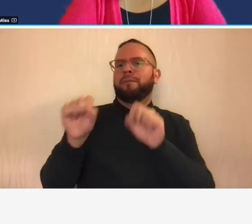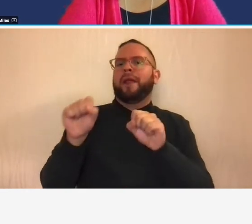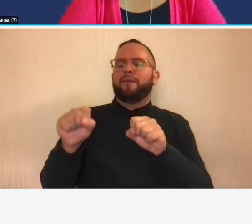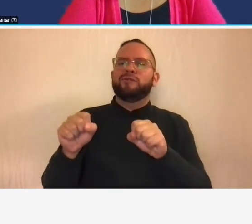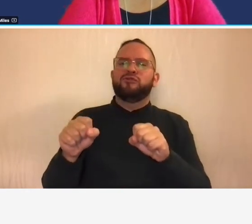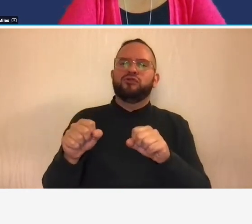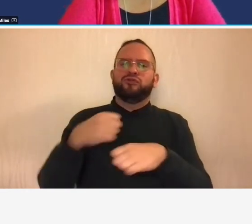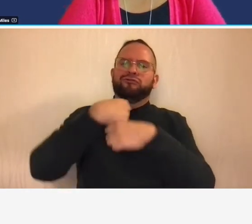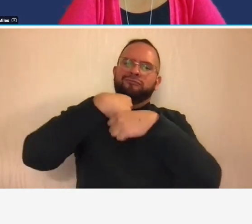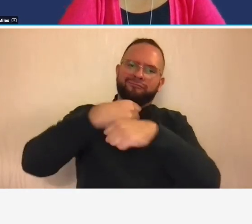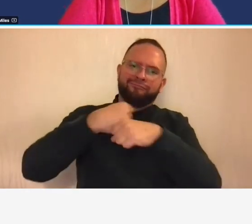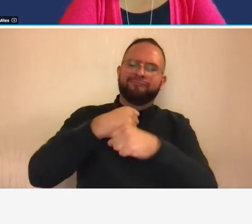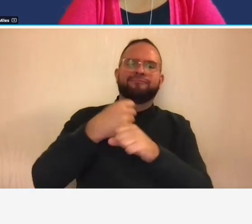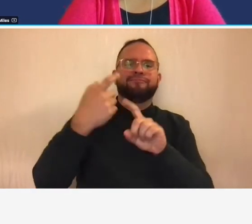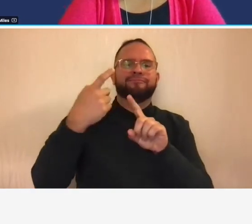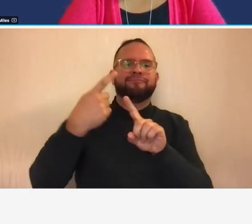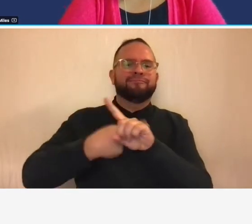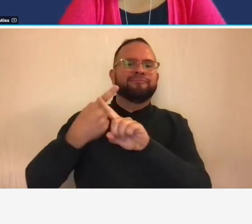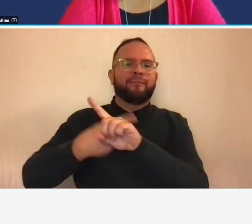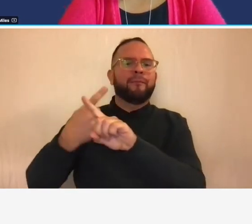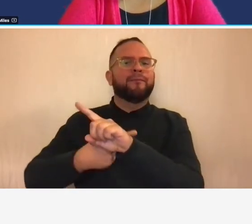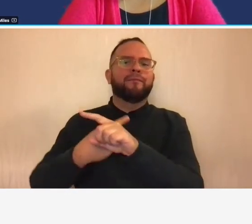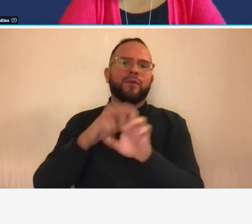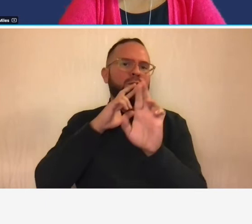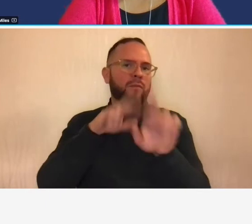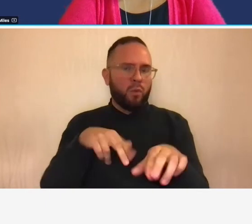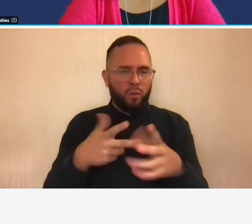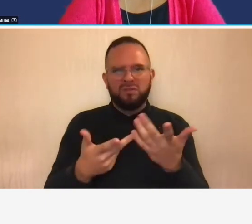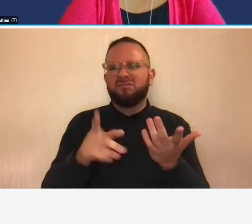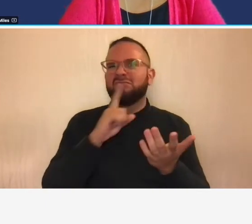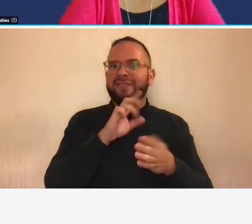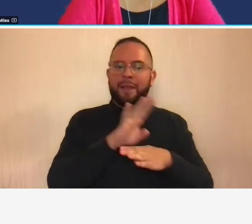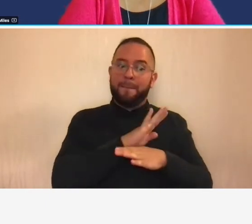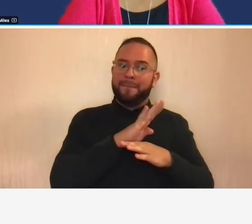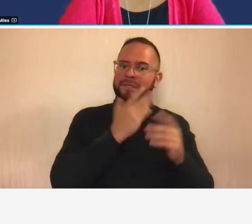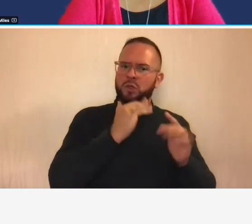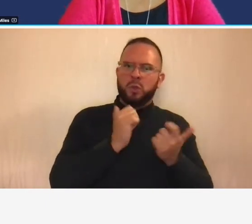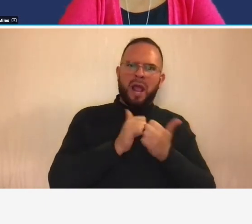don't know with a degree of certainty how they are doing until after their annual tax returns